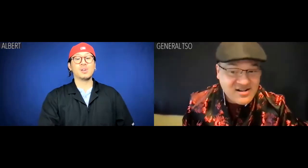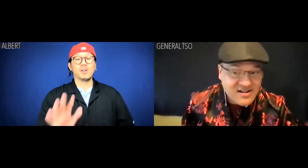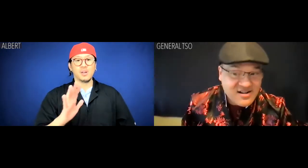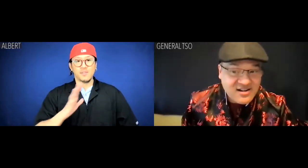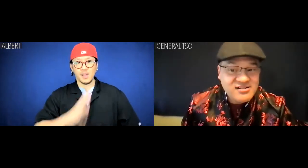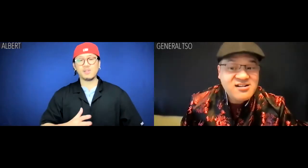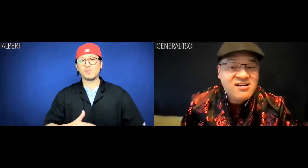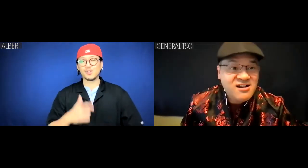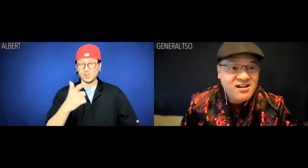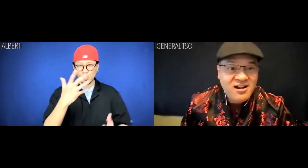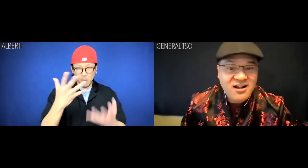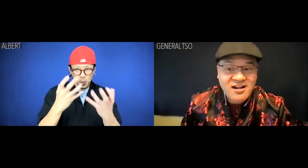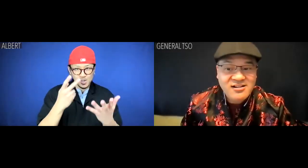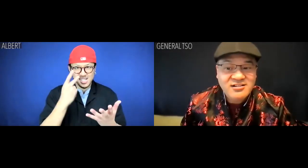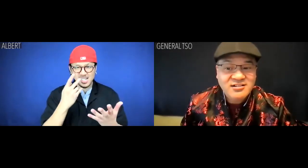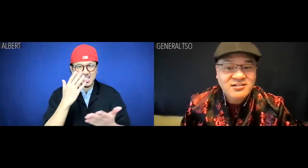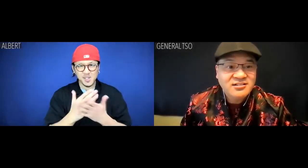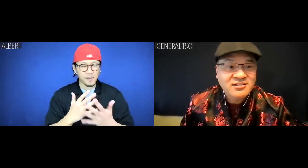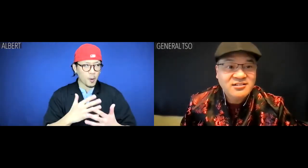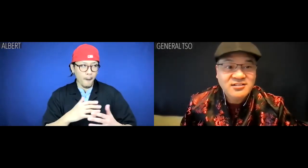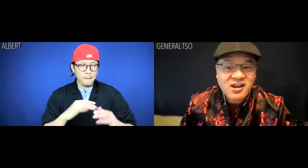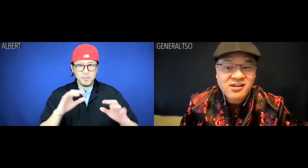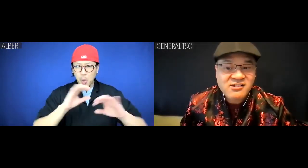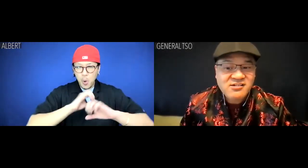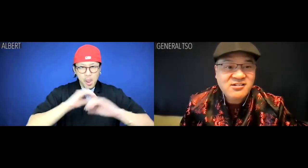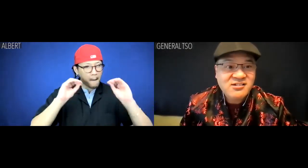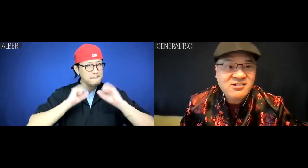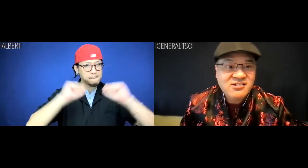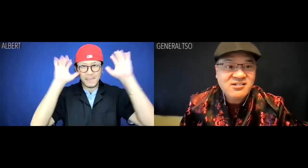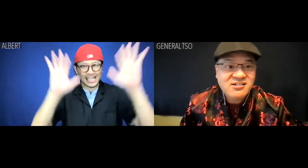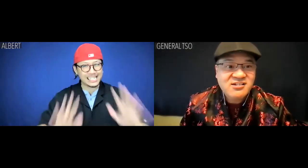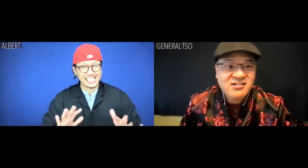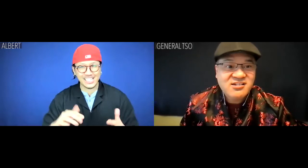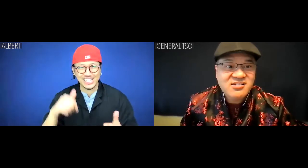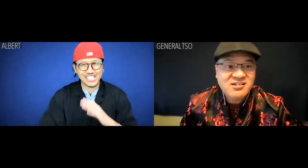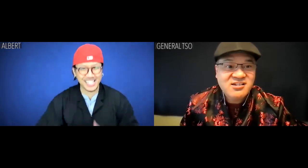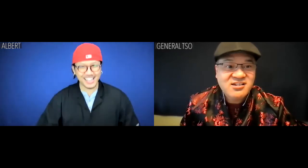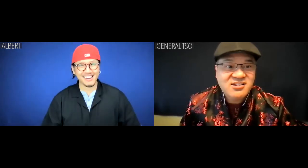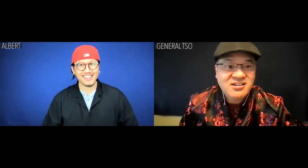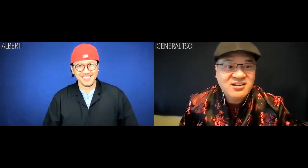Albert: Fine. You want to see some spectacular shit?